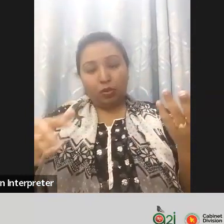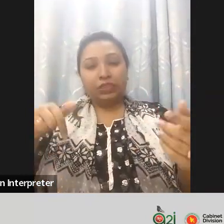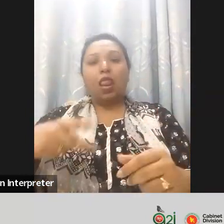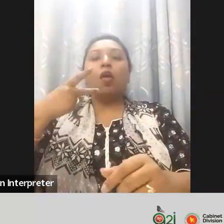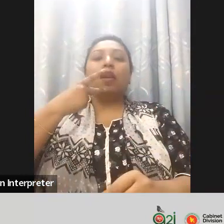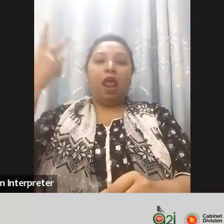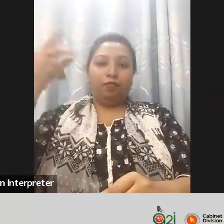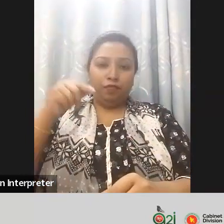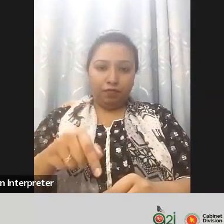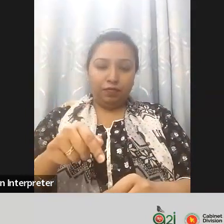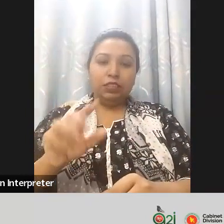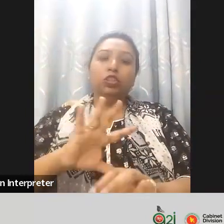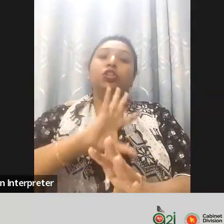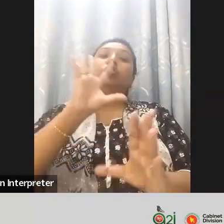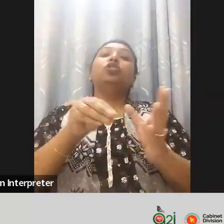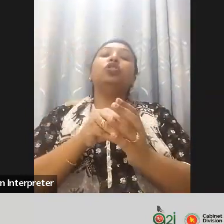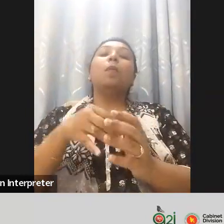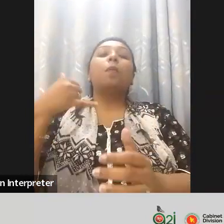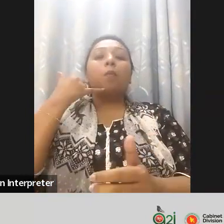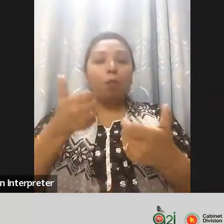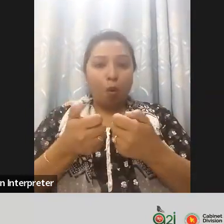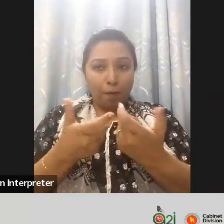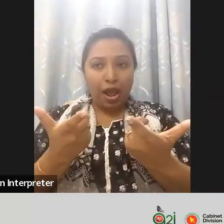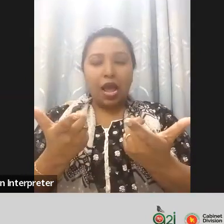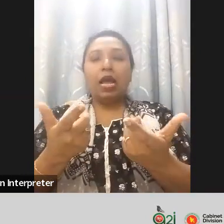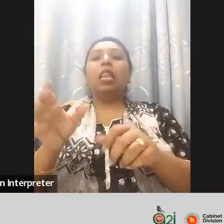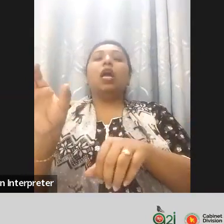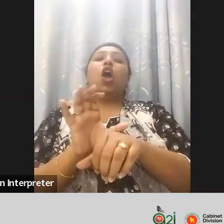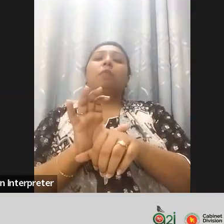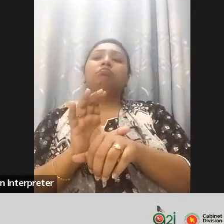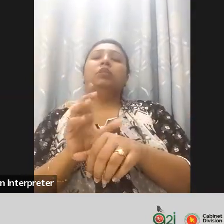have the accessibility Provisions so hopefully there is not any